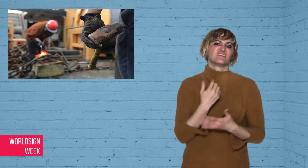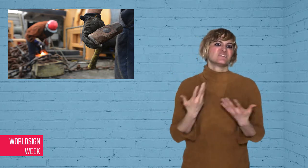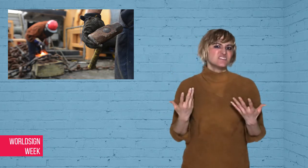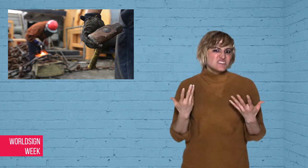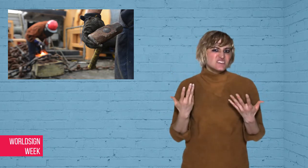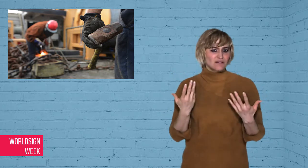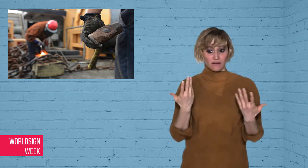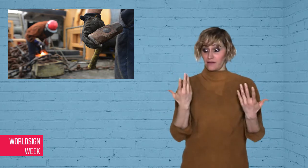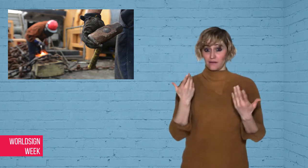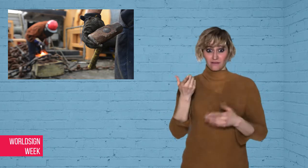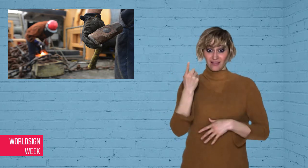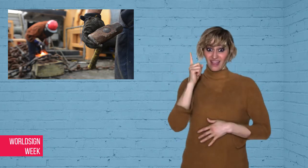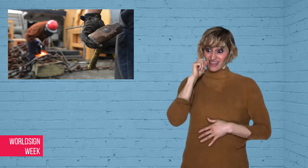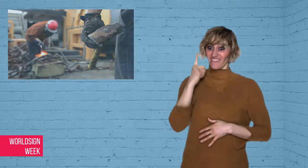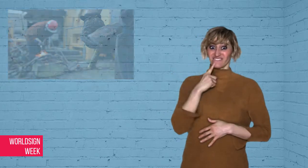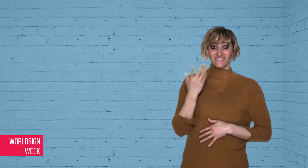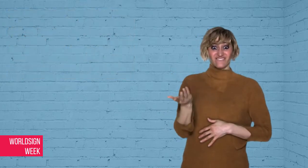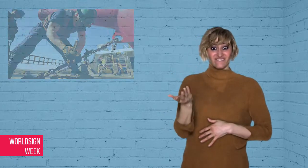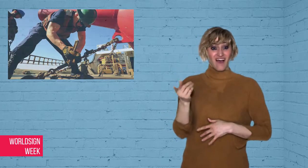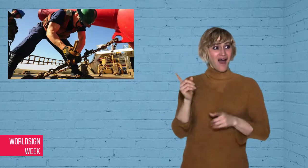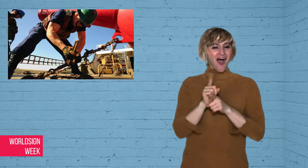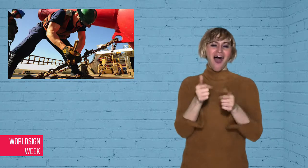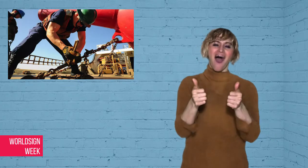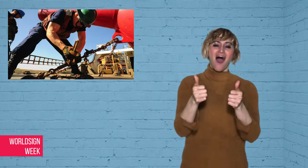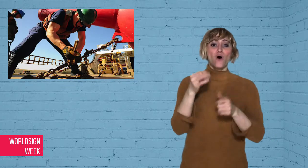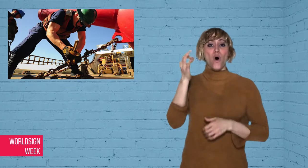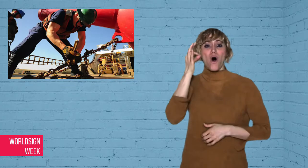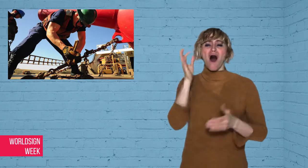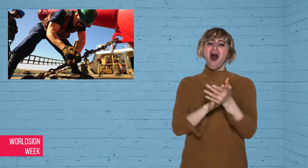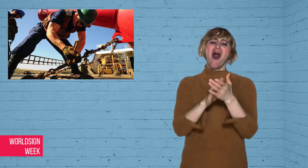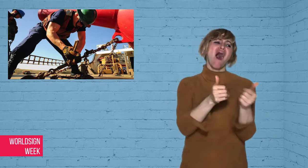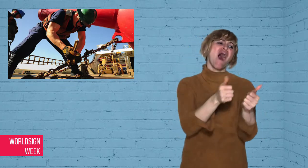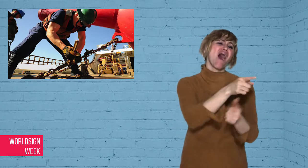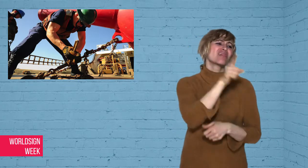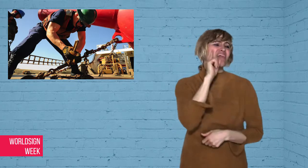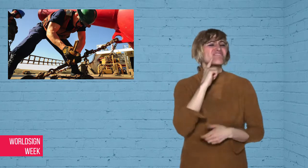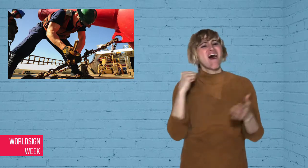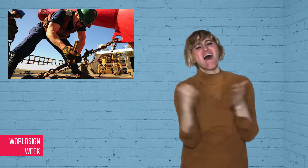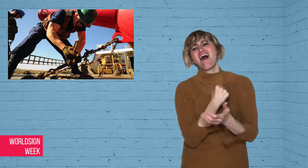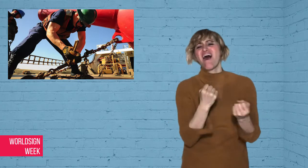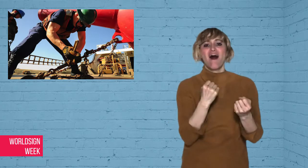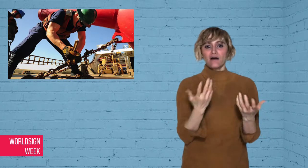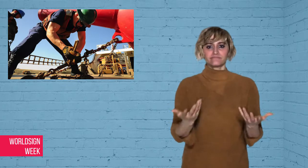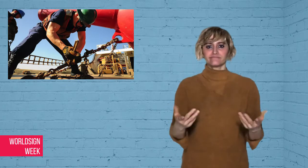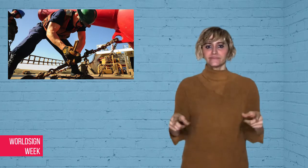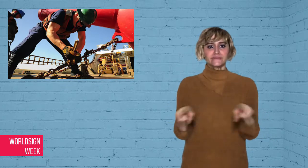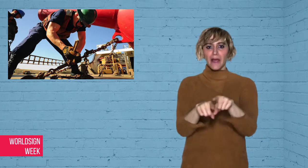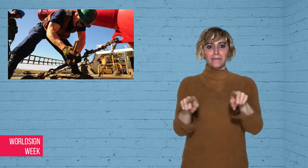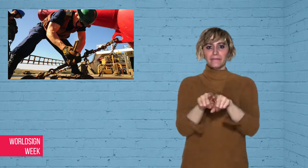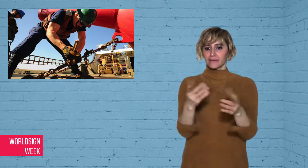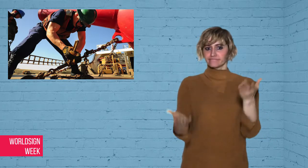this occasion after being shaken awake